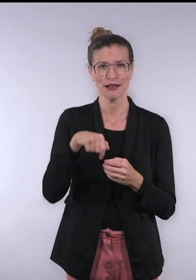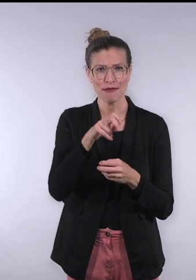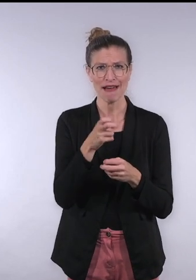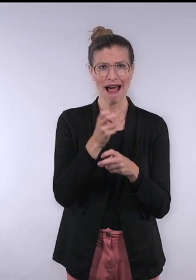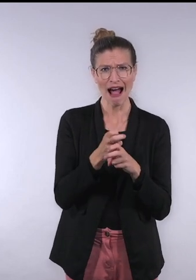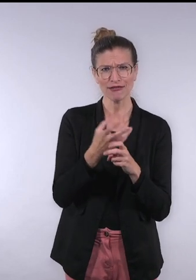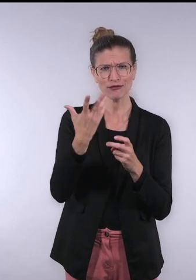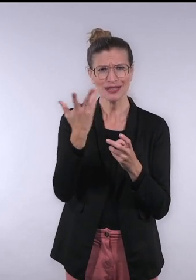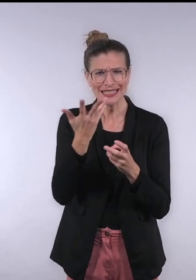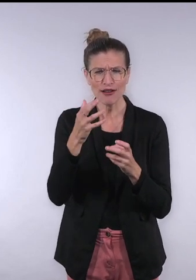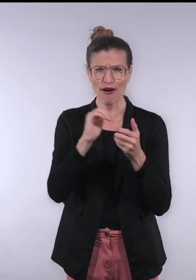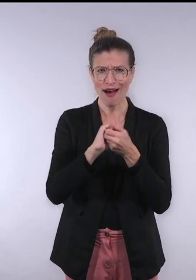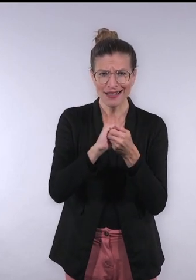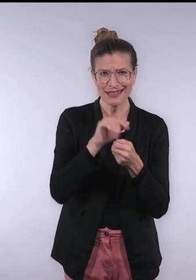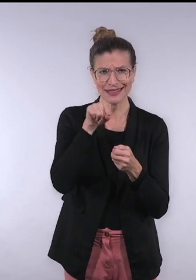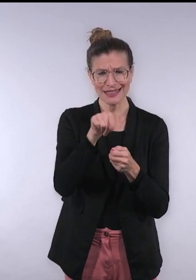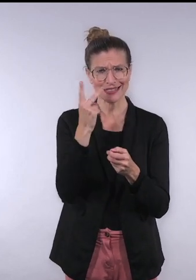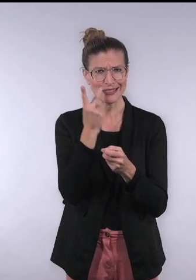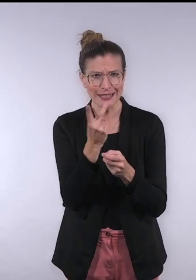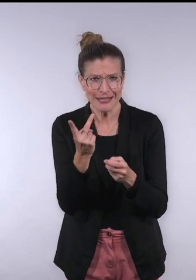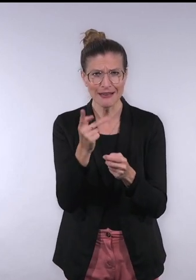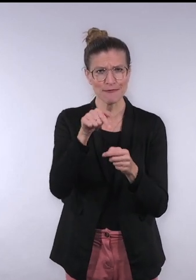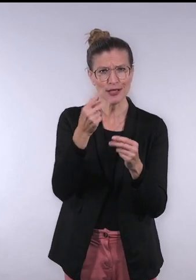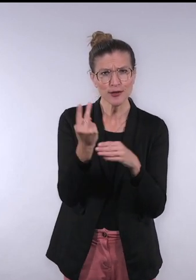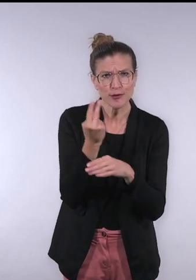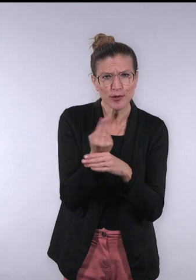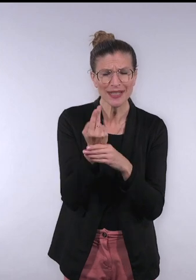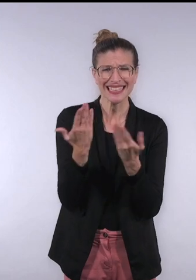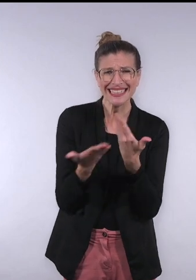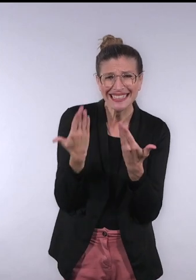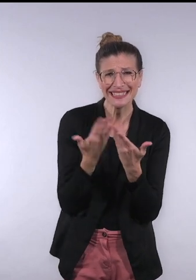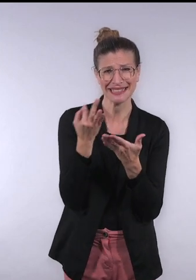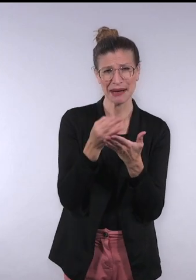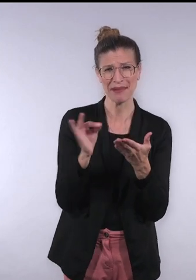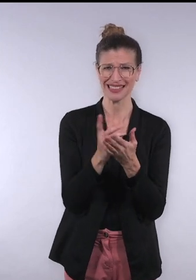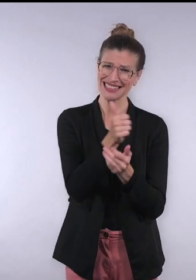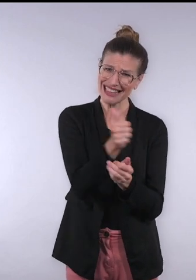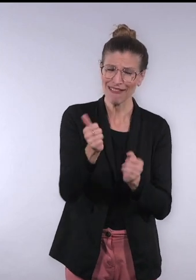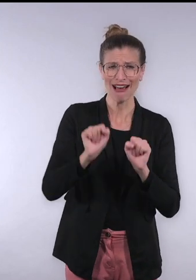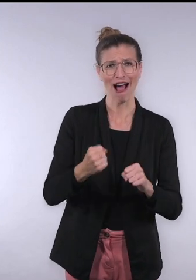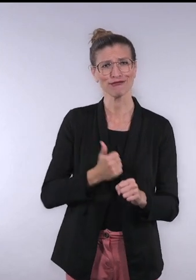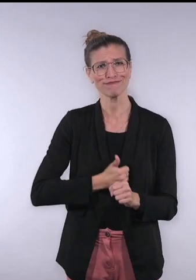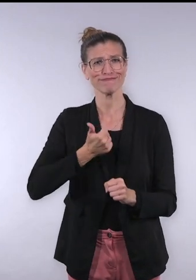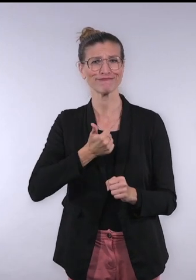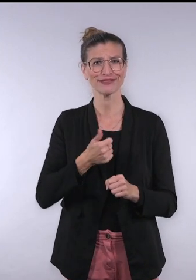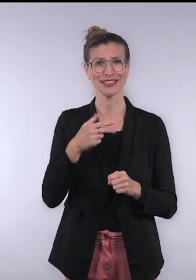we heard from companies and organizations that use simple language and self-advocacy